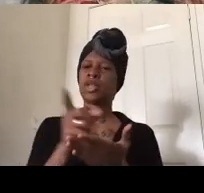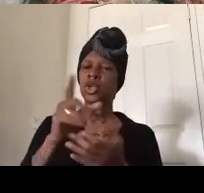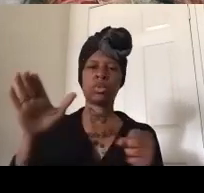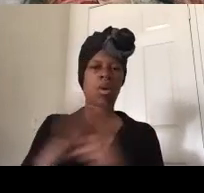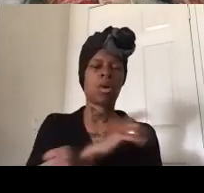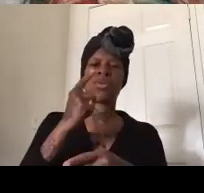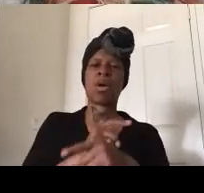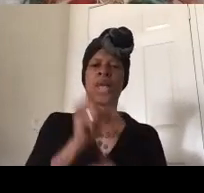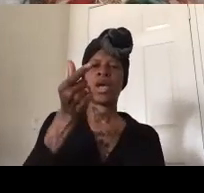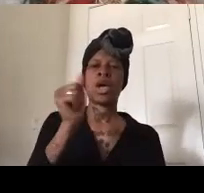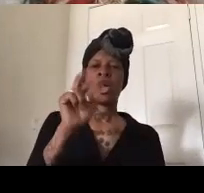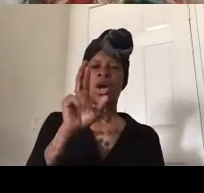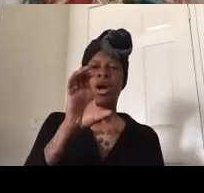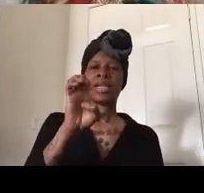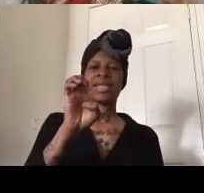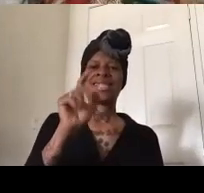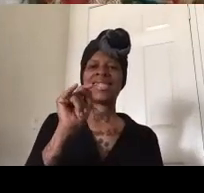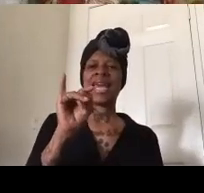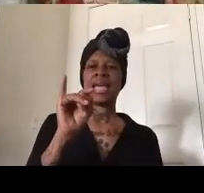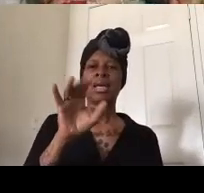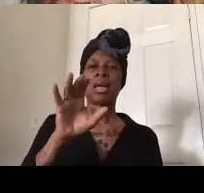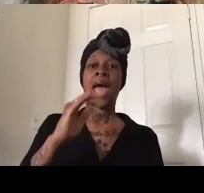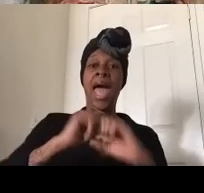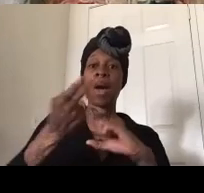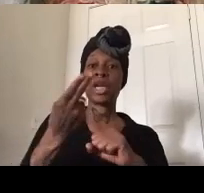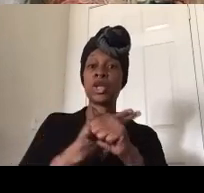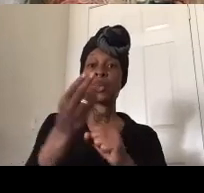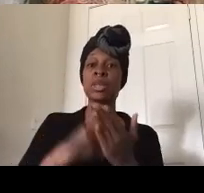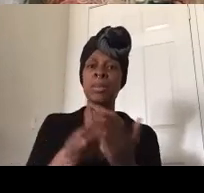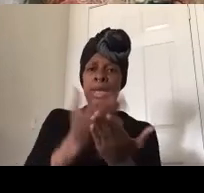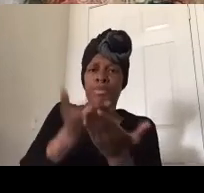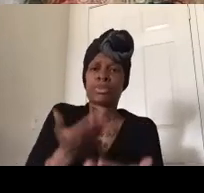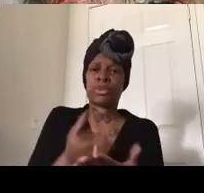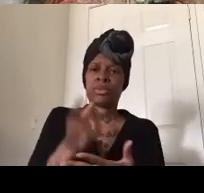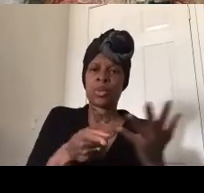budget tells where his priorities are so he parades around as a liberal